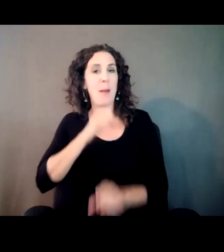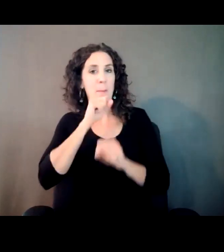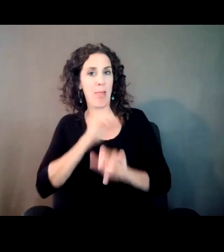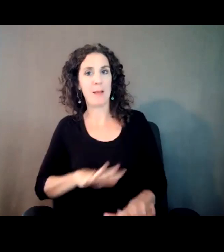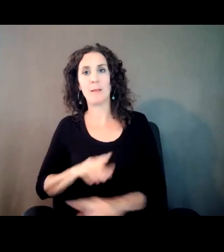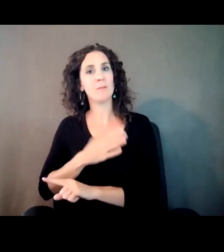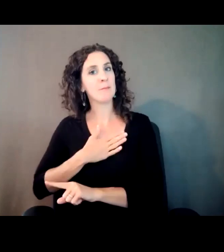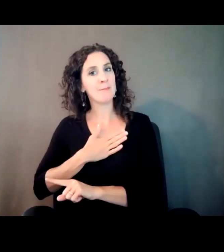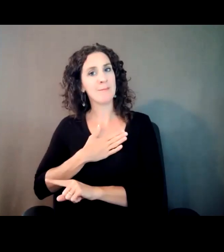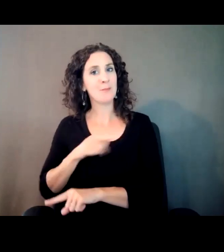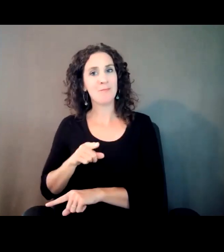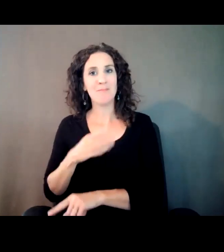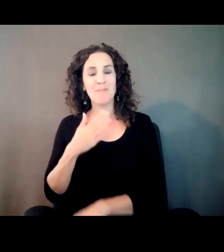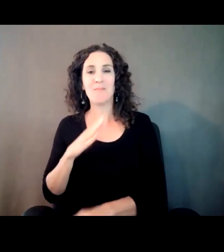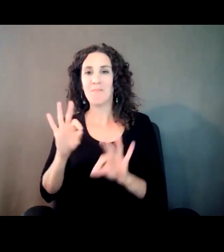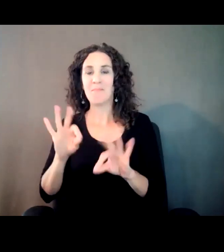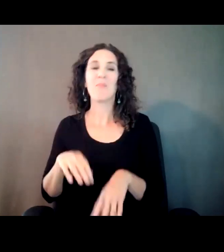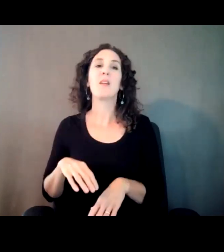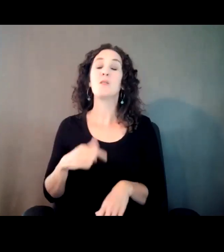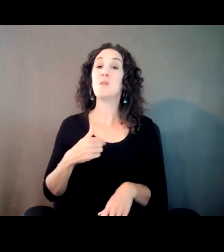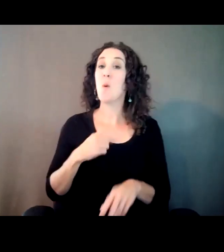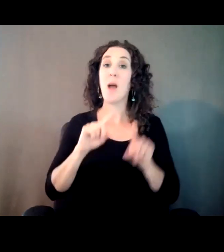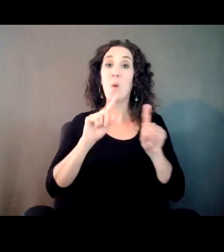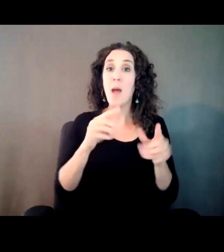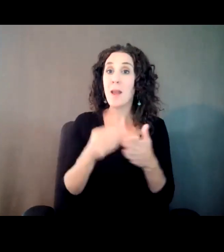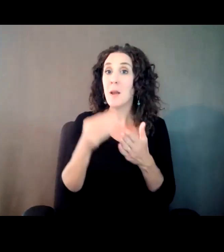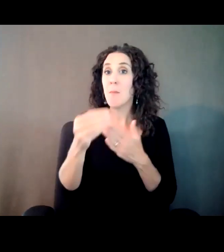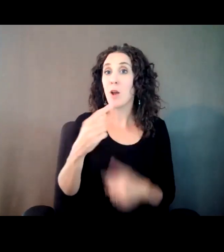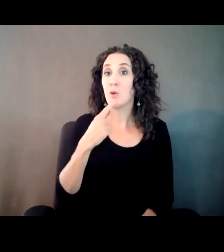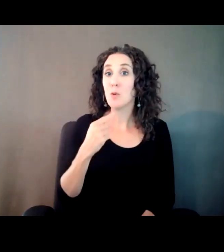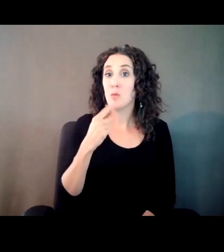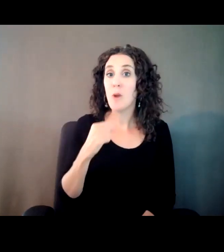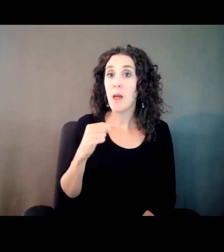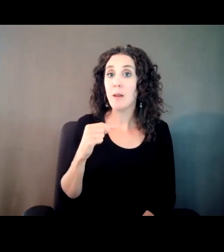this. So I went and bought a red Sprinter van. Used.